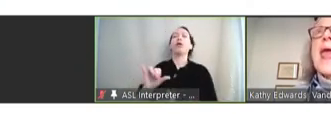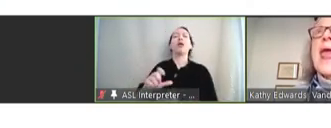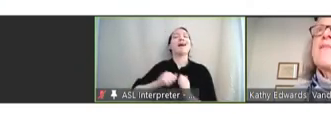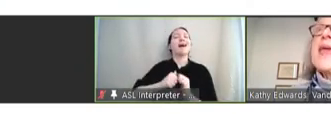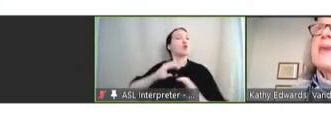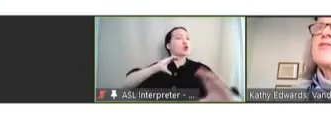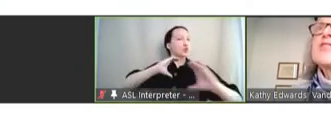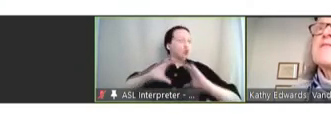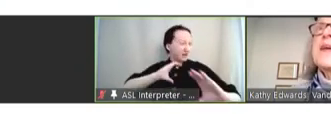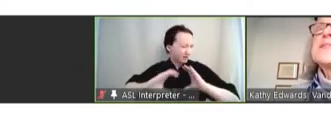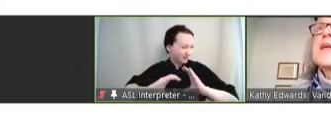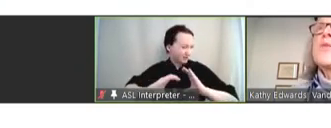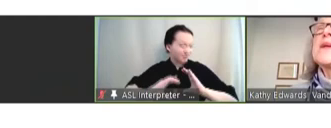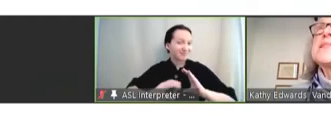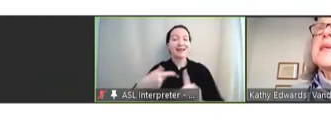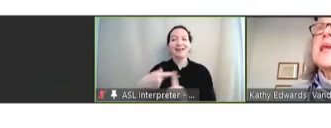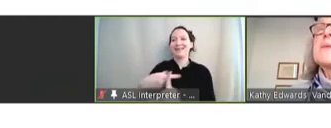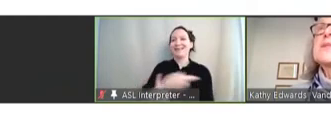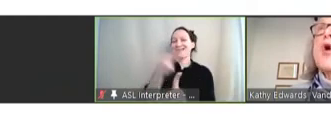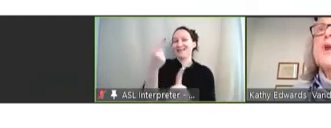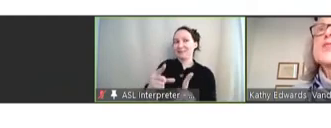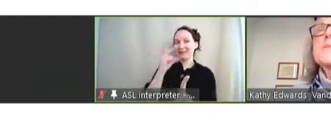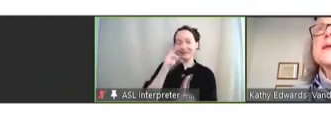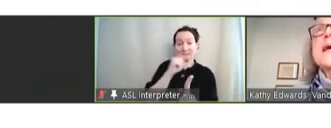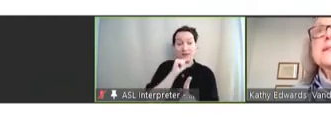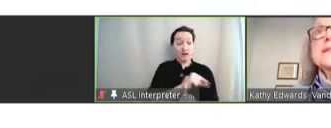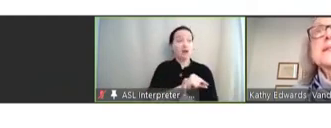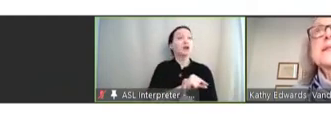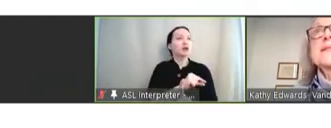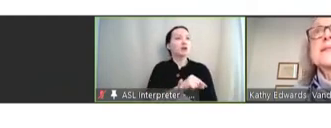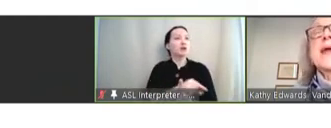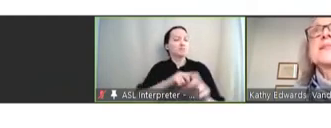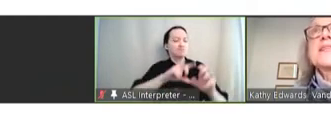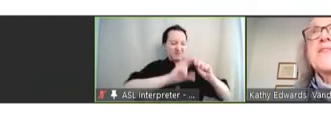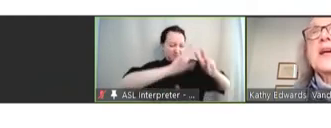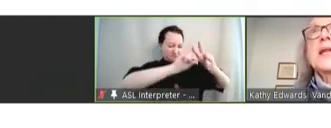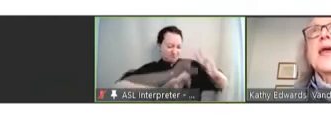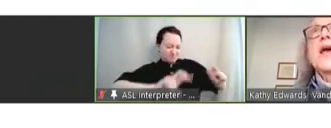And the adverse events that we see must also be dissected scientifically,